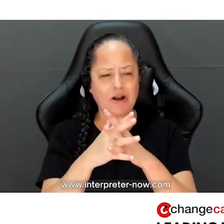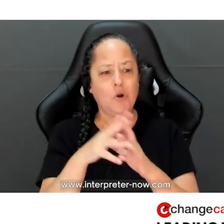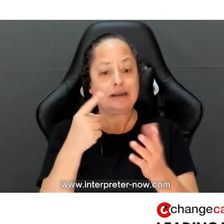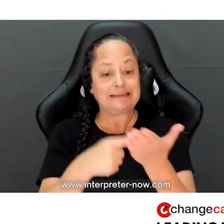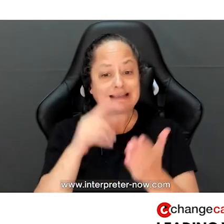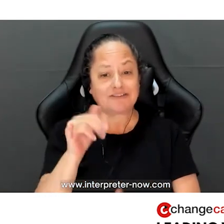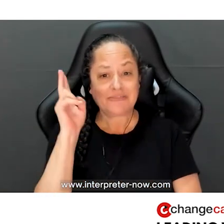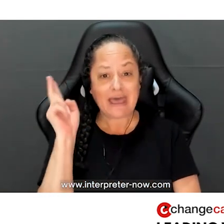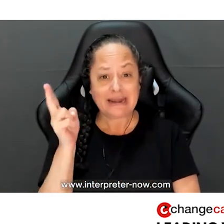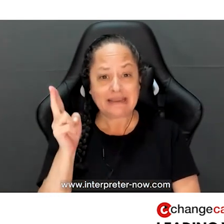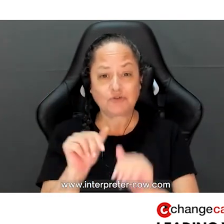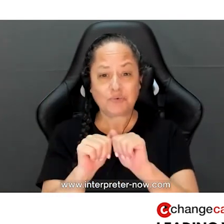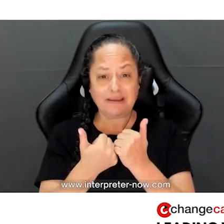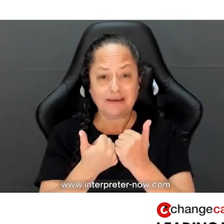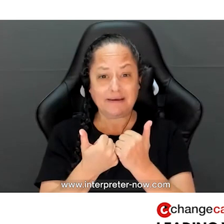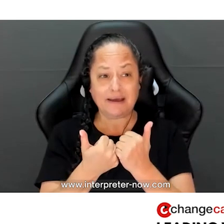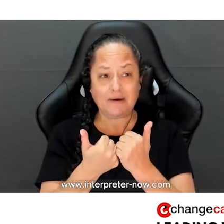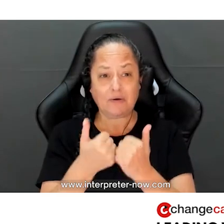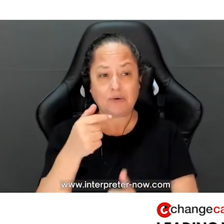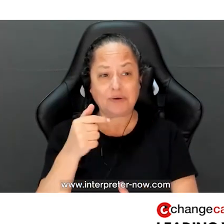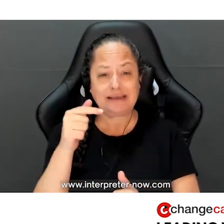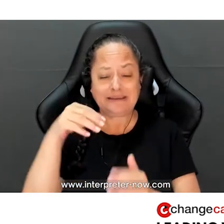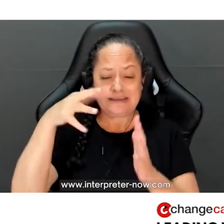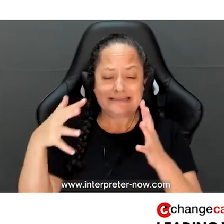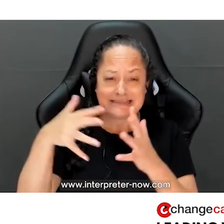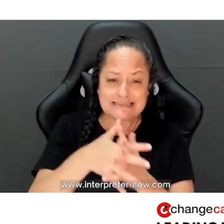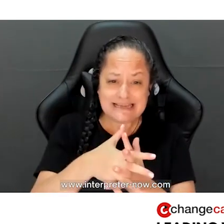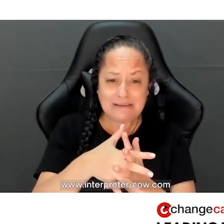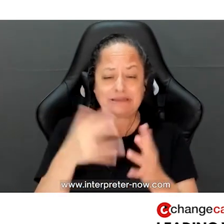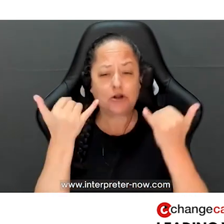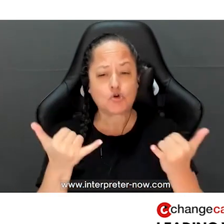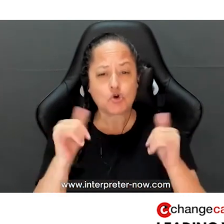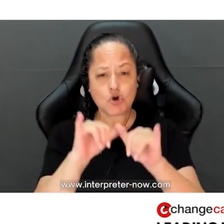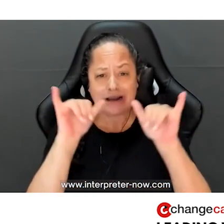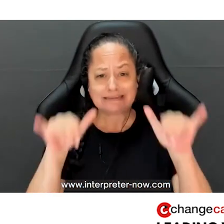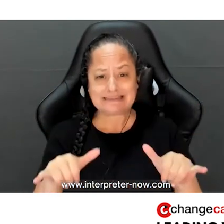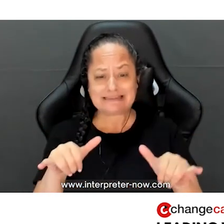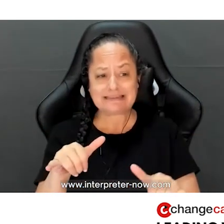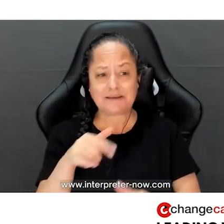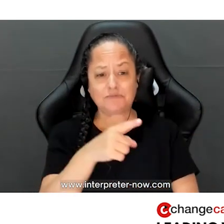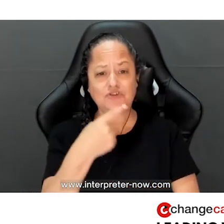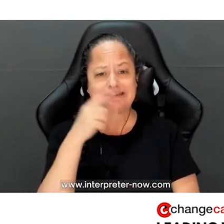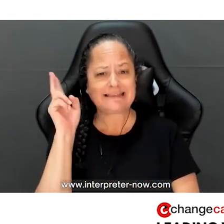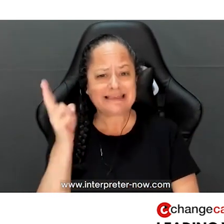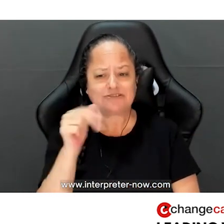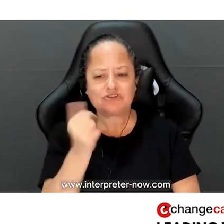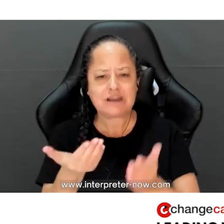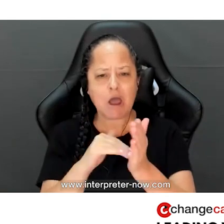that history, and how it seeps into our current system, she says: "History doesn't repeat